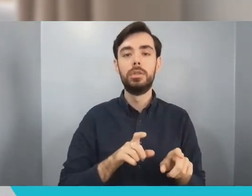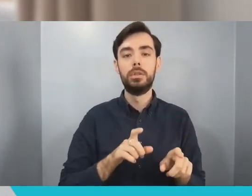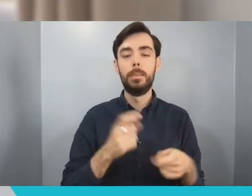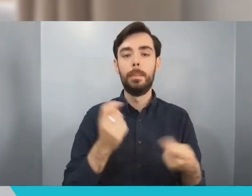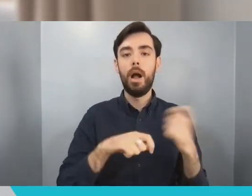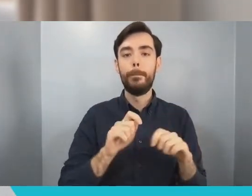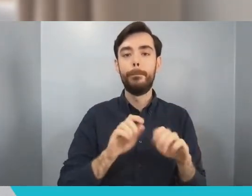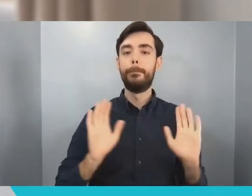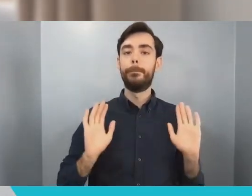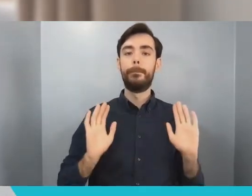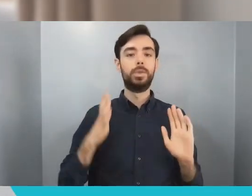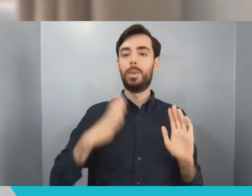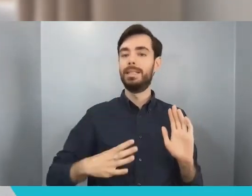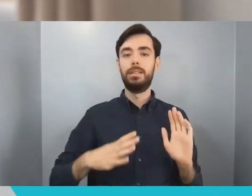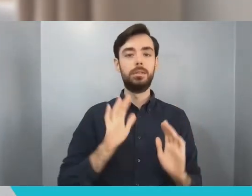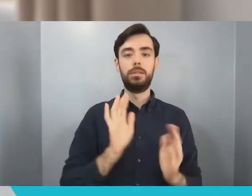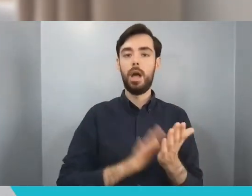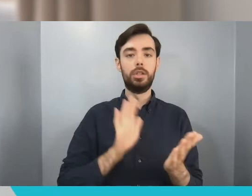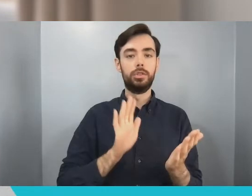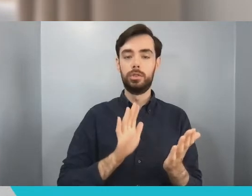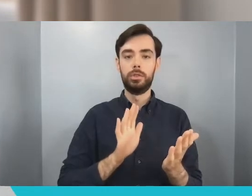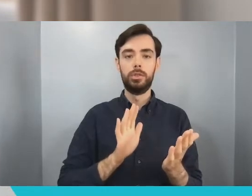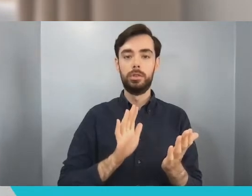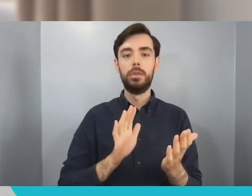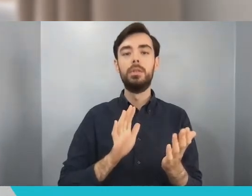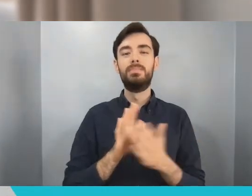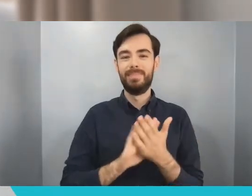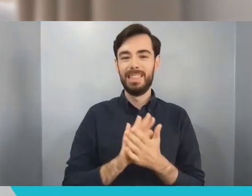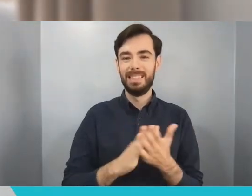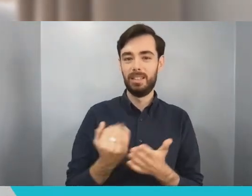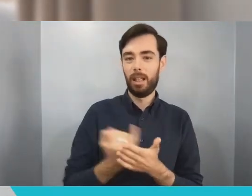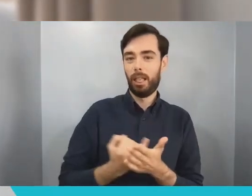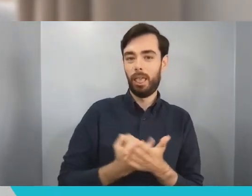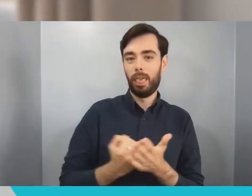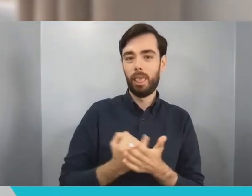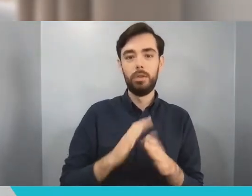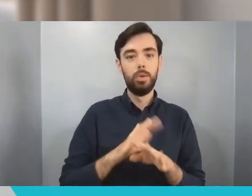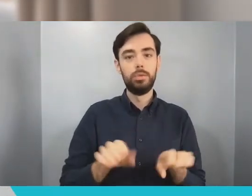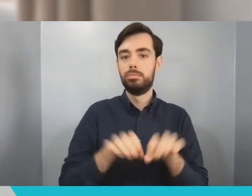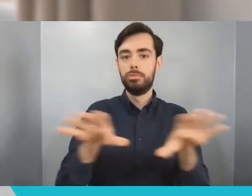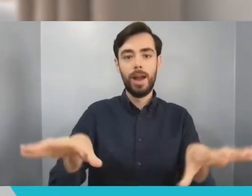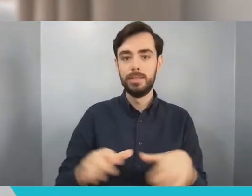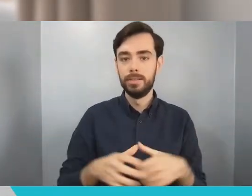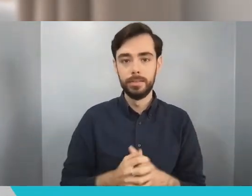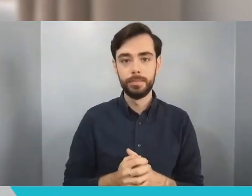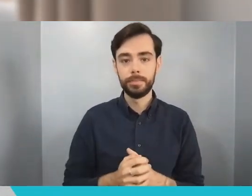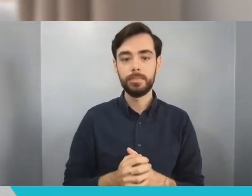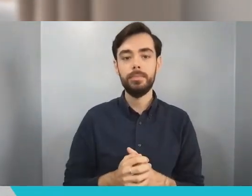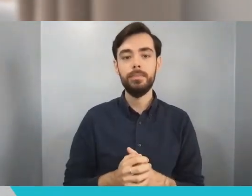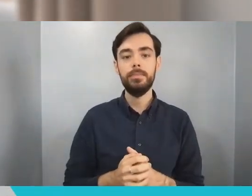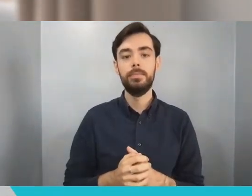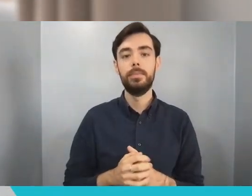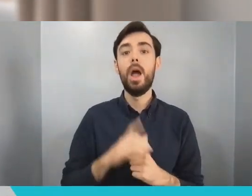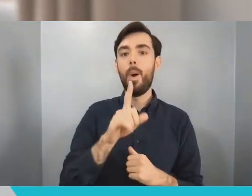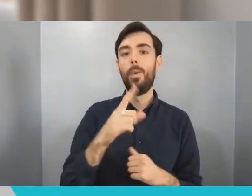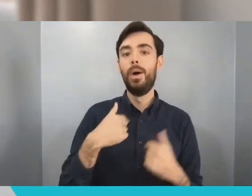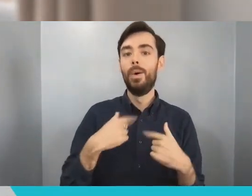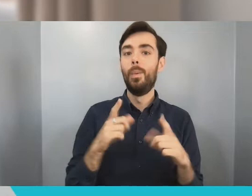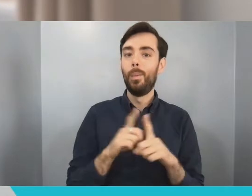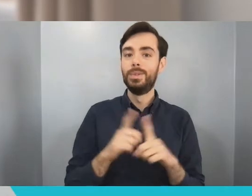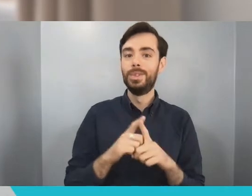or spread any pathogens. And I did take some time off and finish my PhD so I've done that